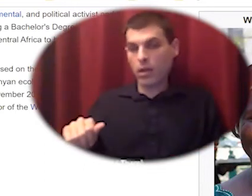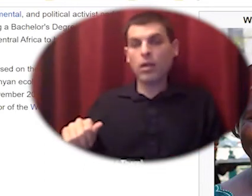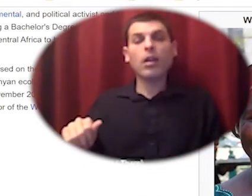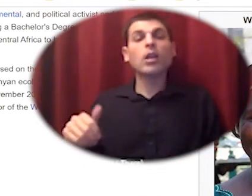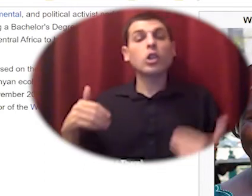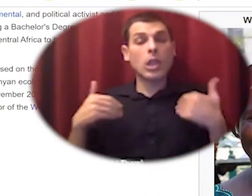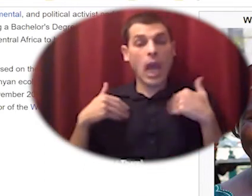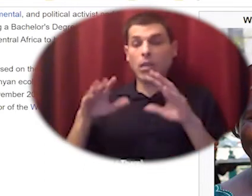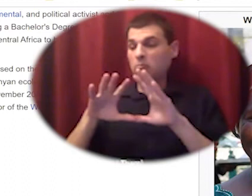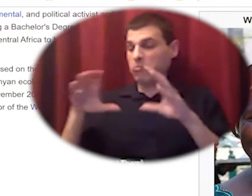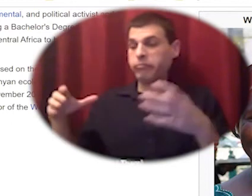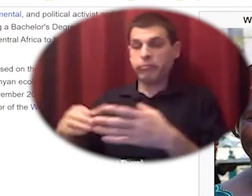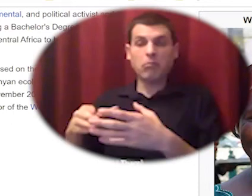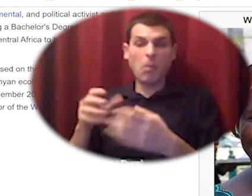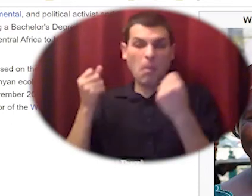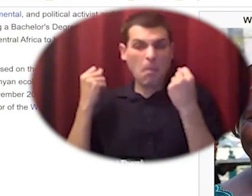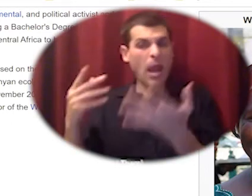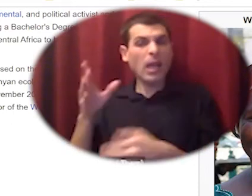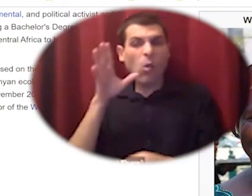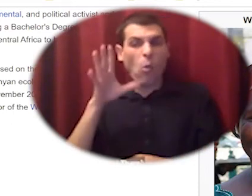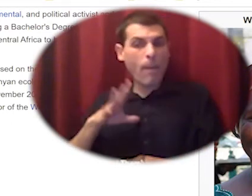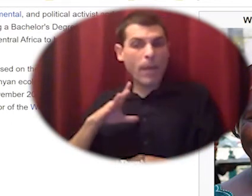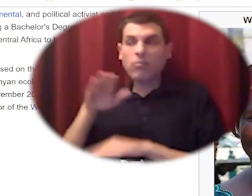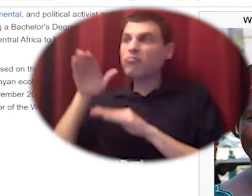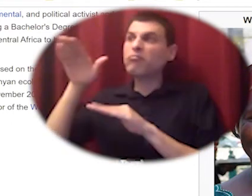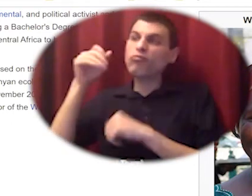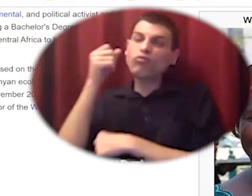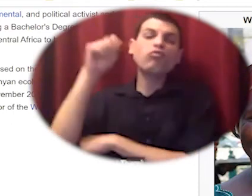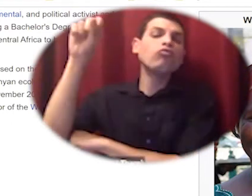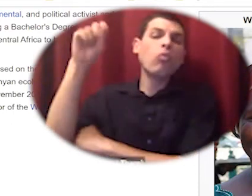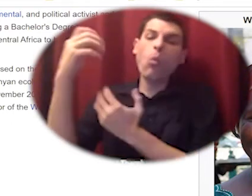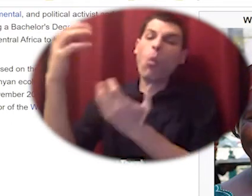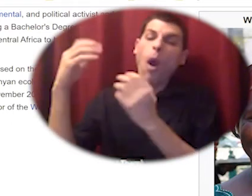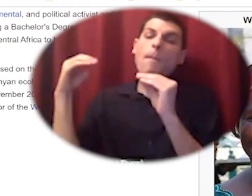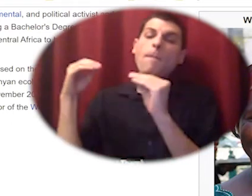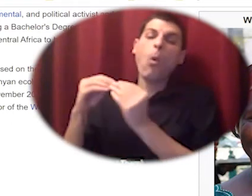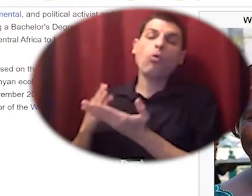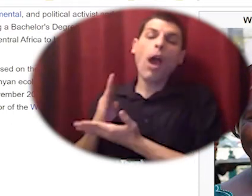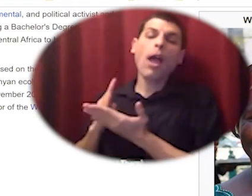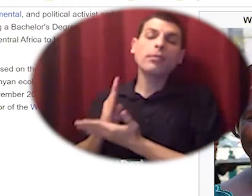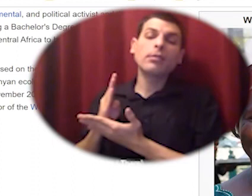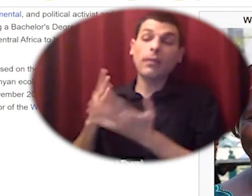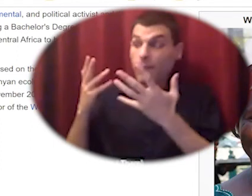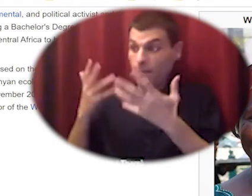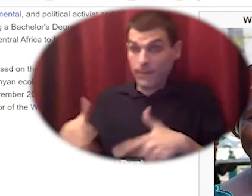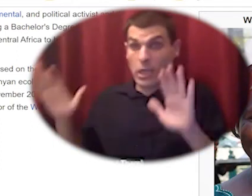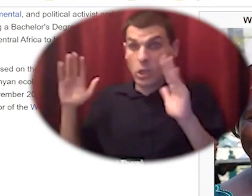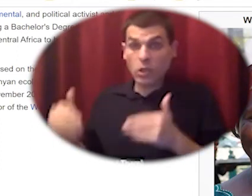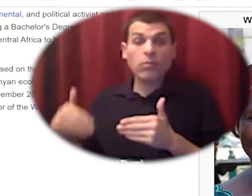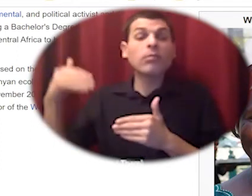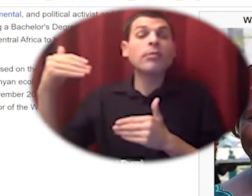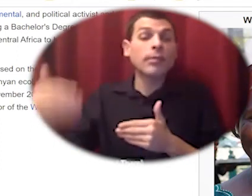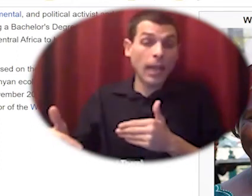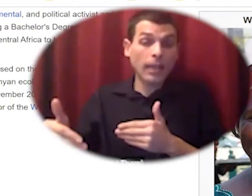who were campaigning for more political rights and then later you know after so many of those